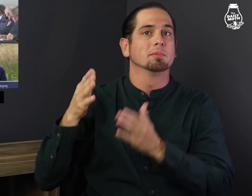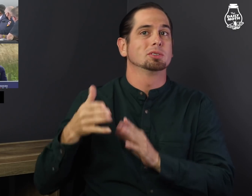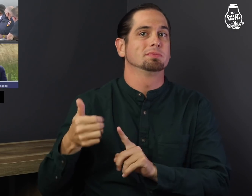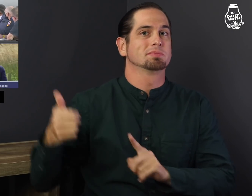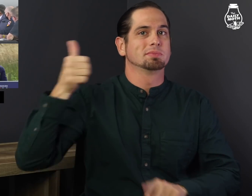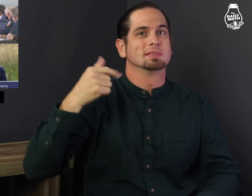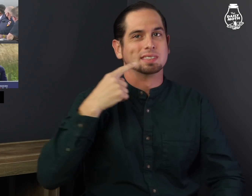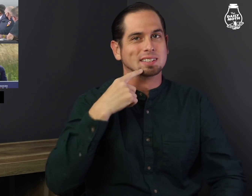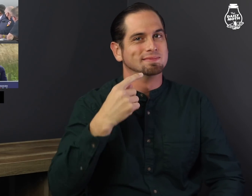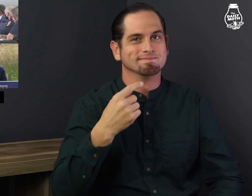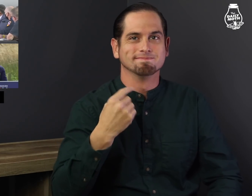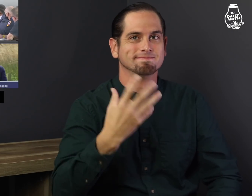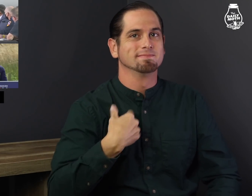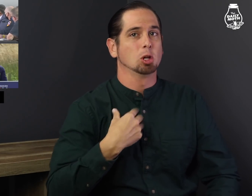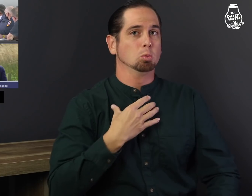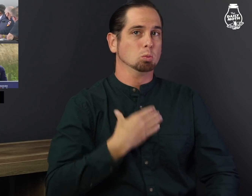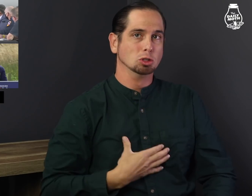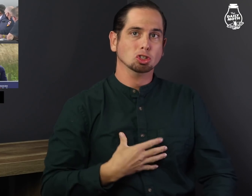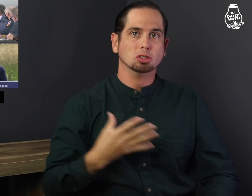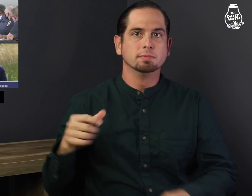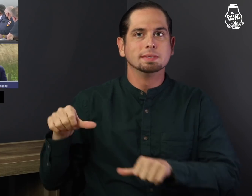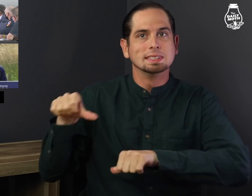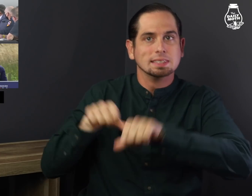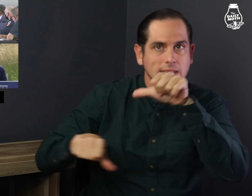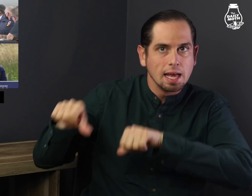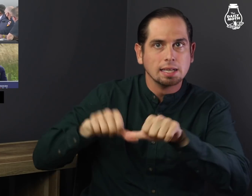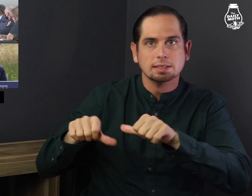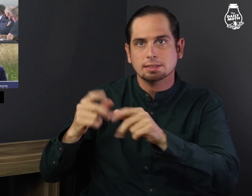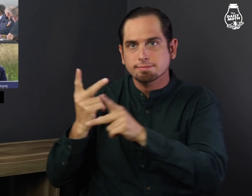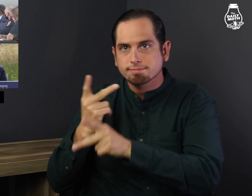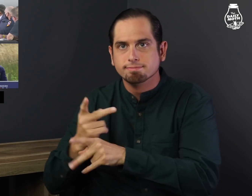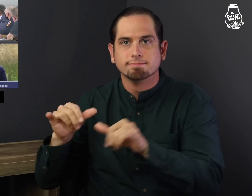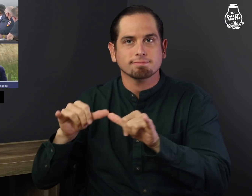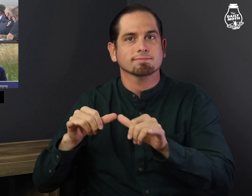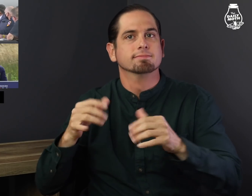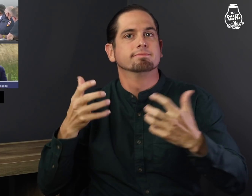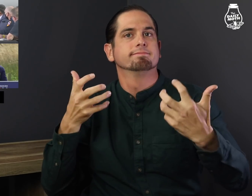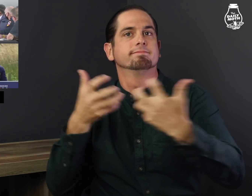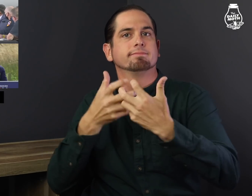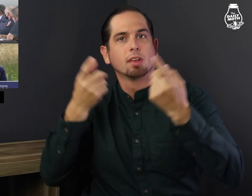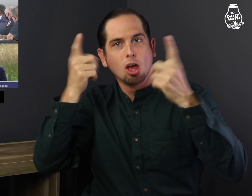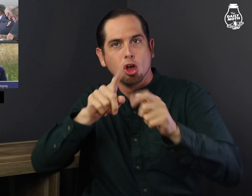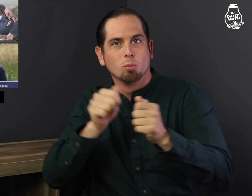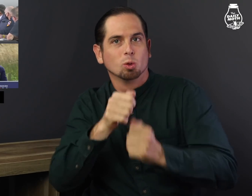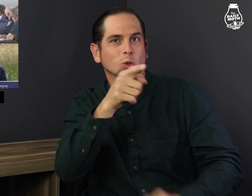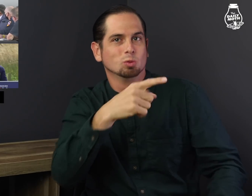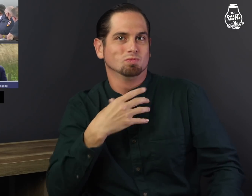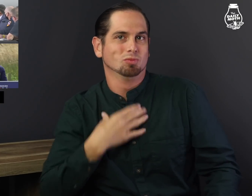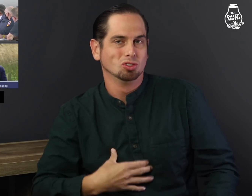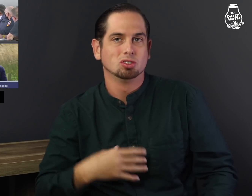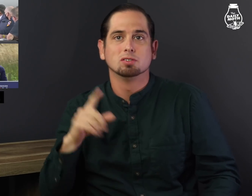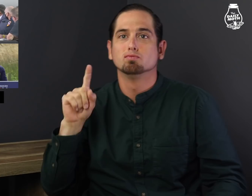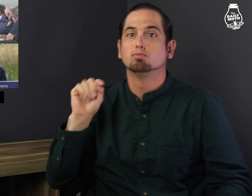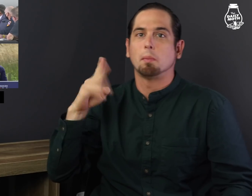The official said "I wish science agreed with you."